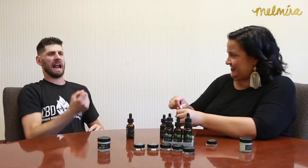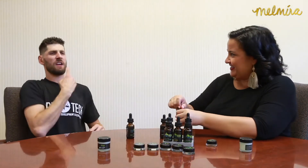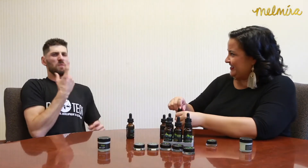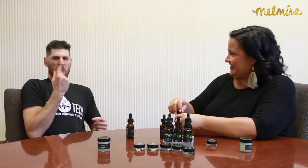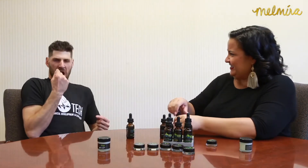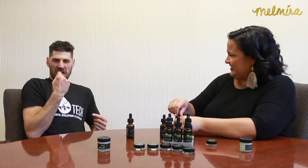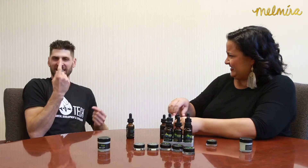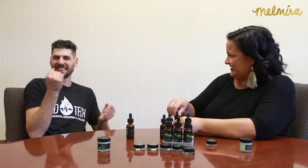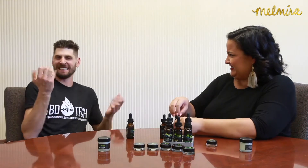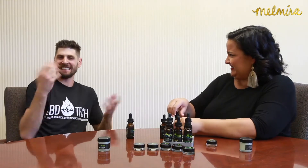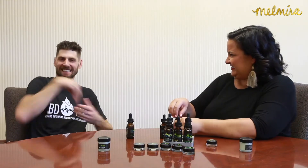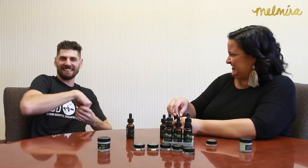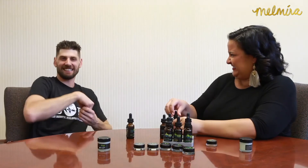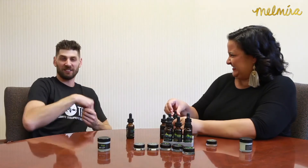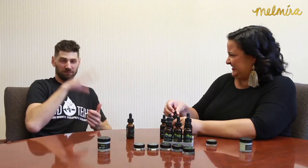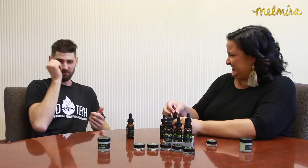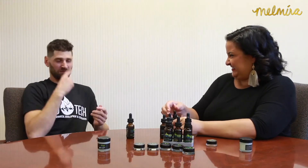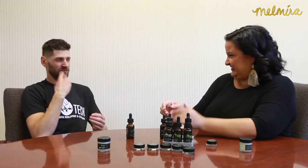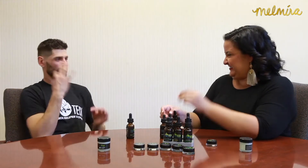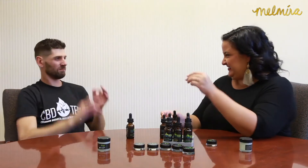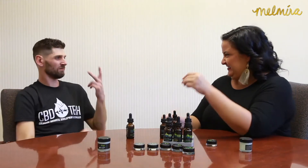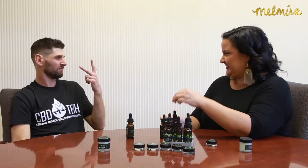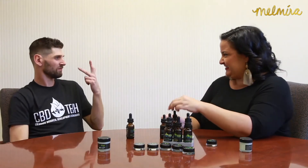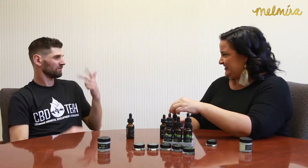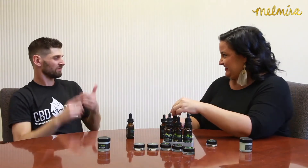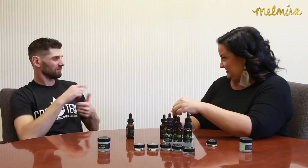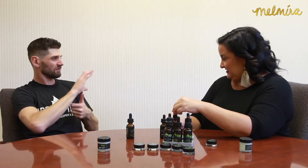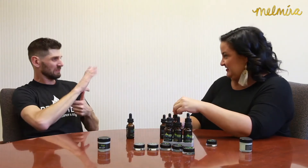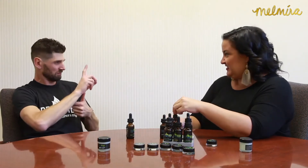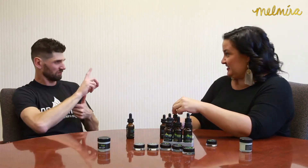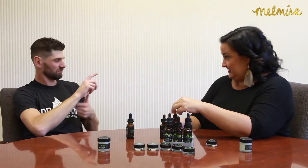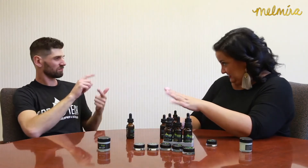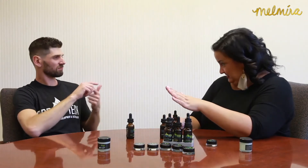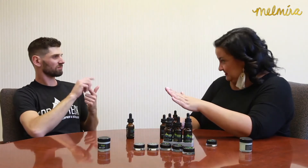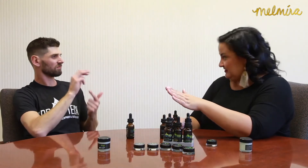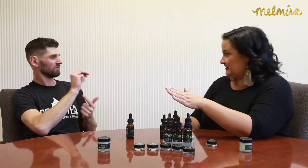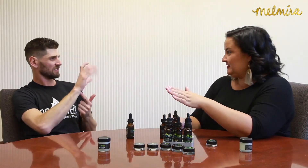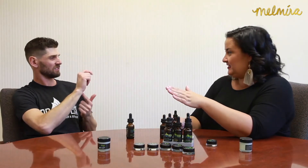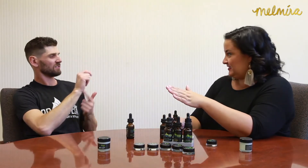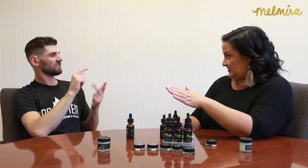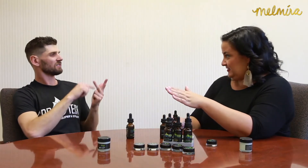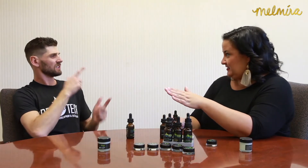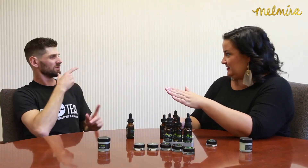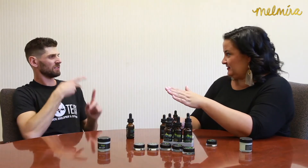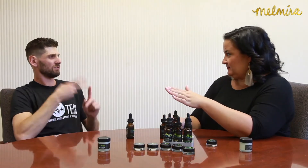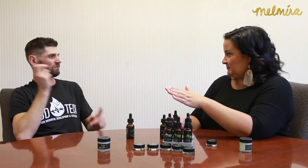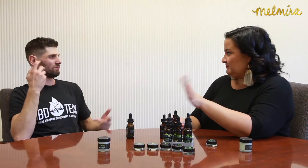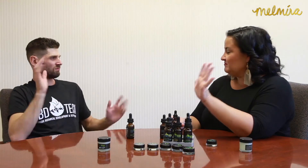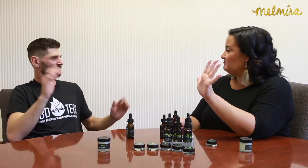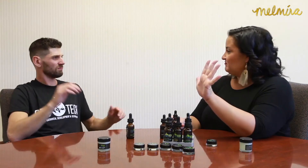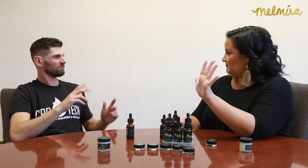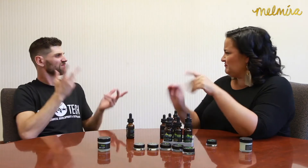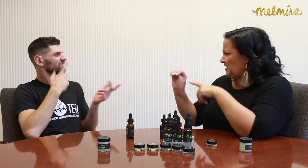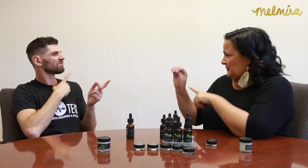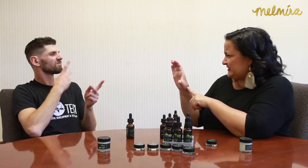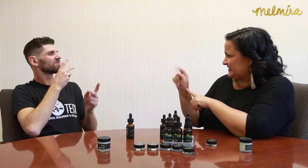Many people who take it may wonder what's inside. There are three ingredients: CBD, MCT and lemon extract. That's it.